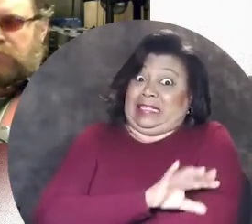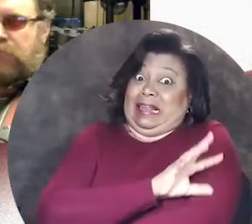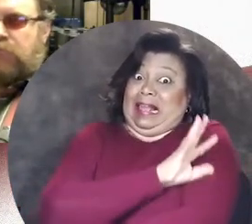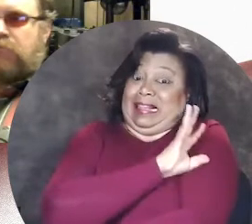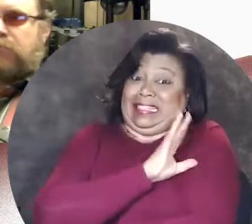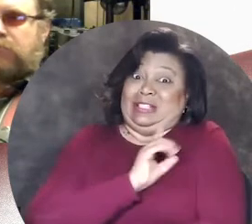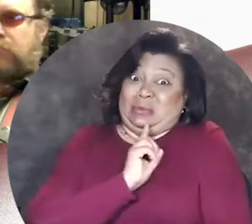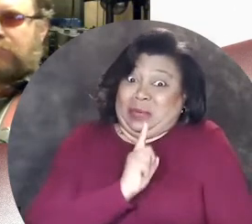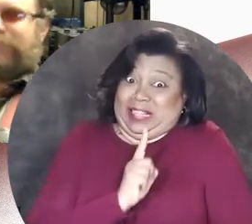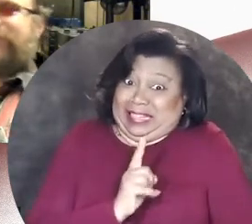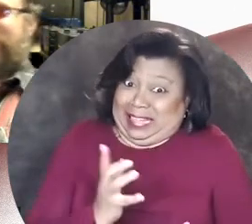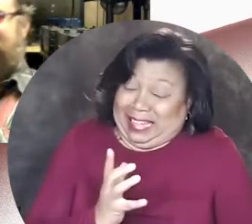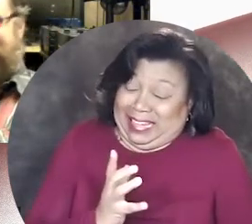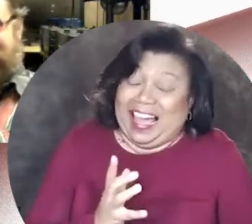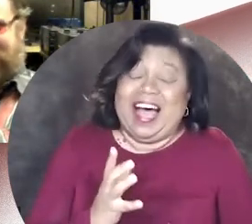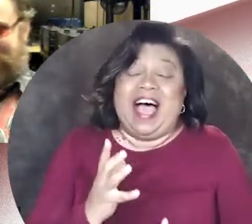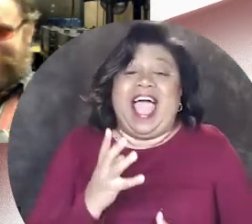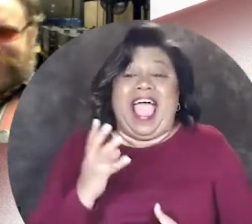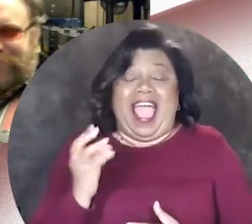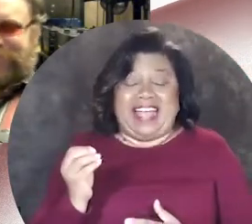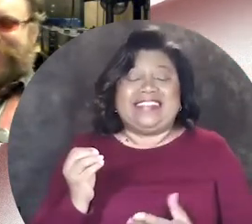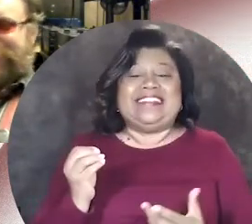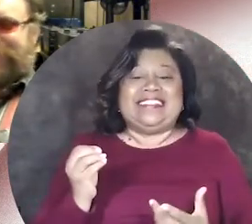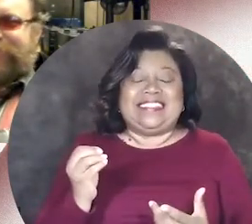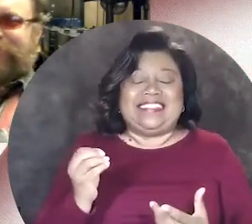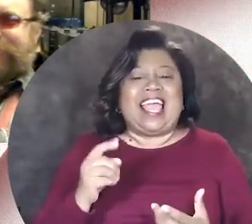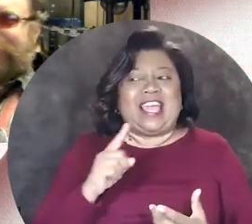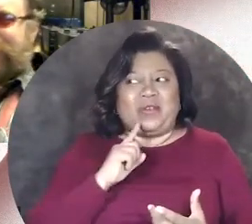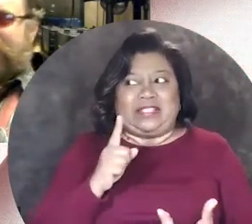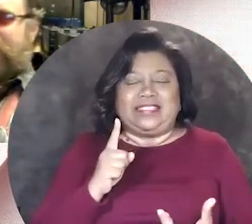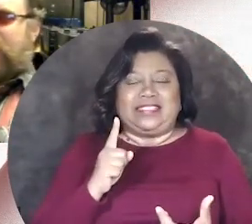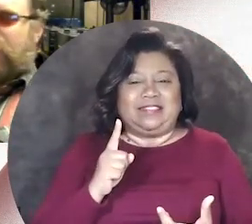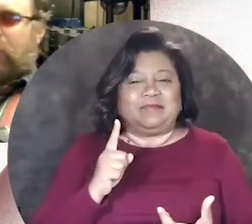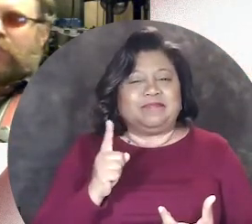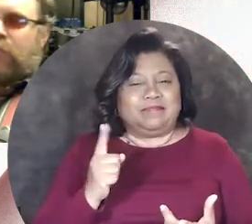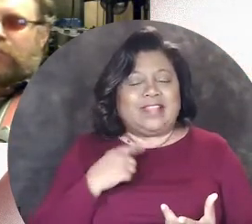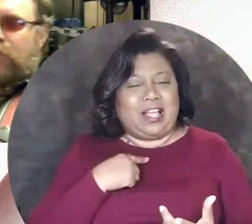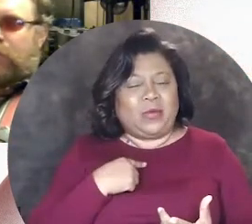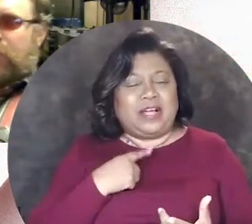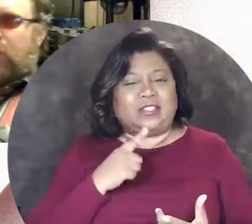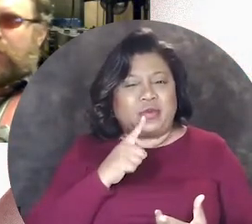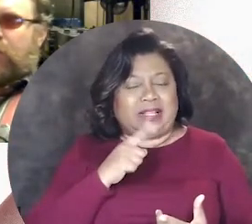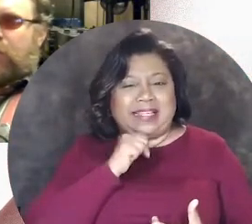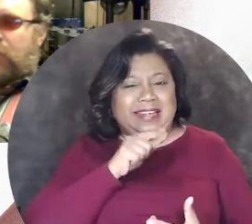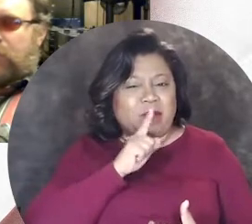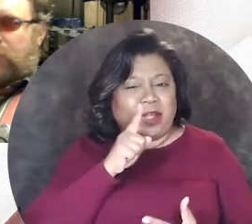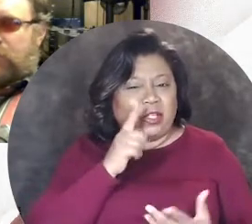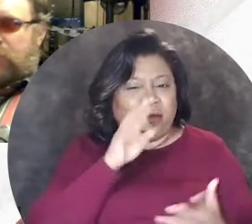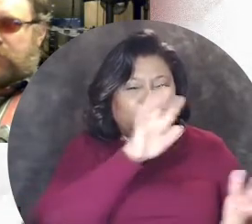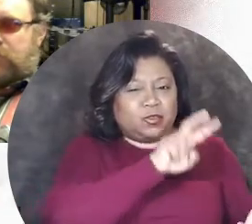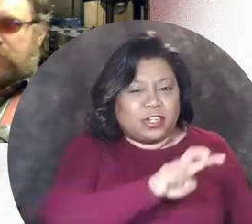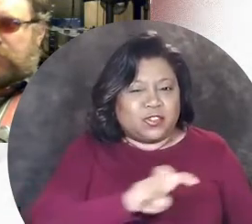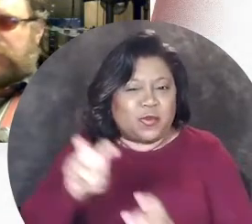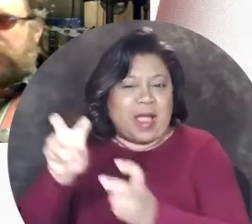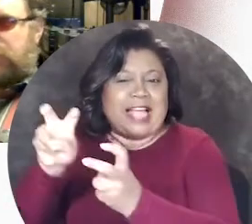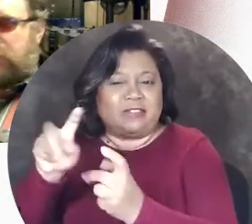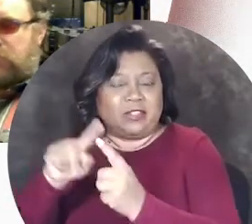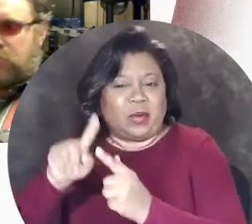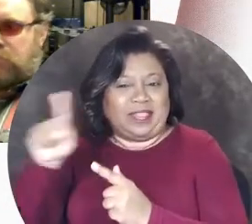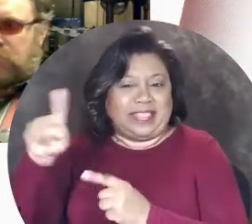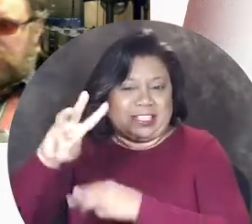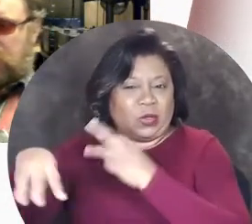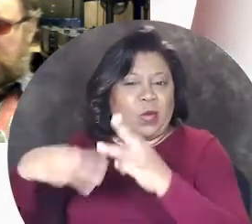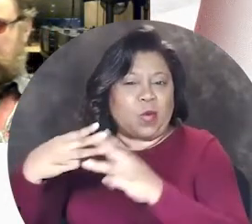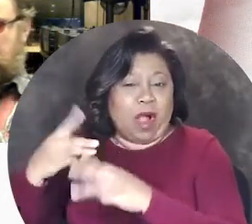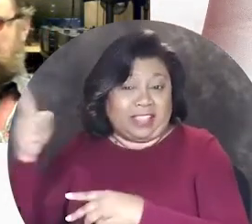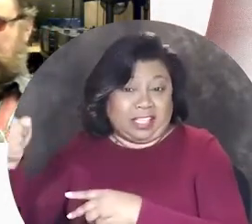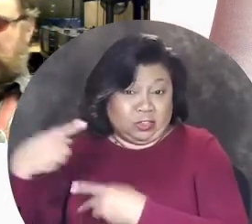to say the least and it was pretty unreal to be transported into this world